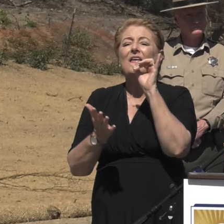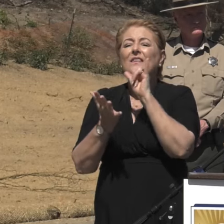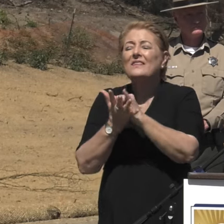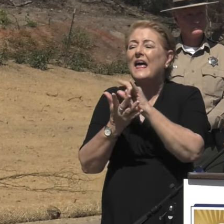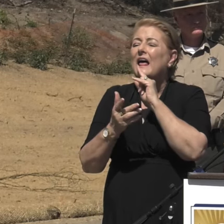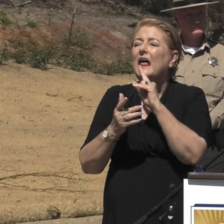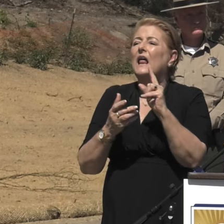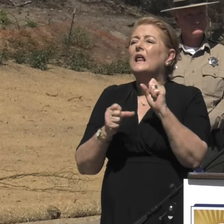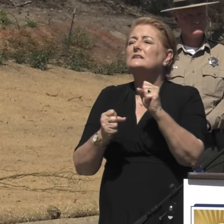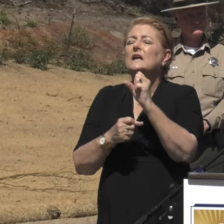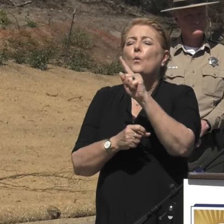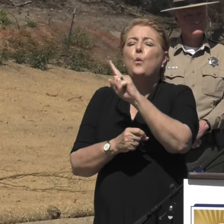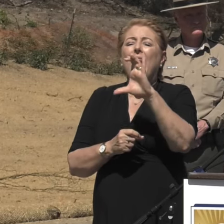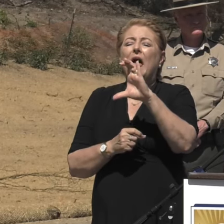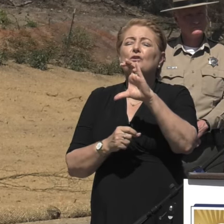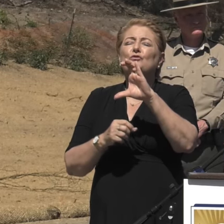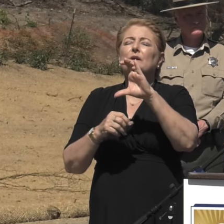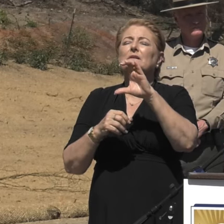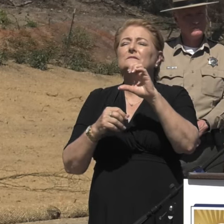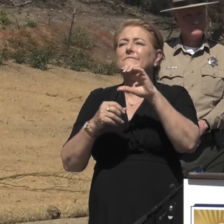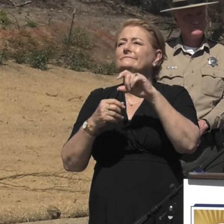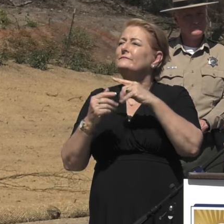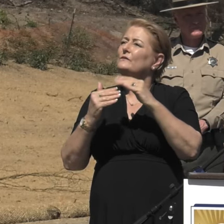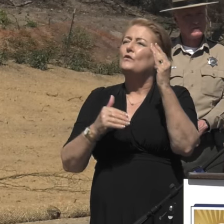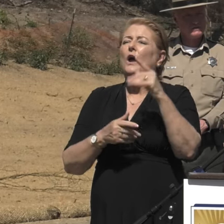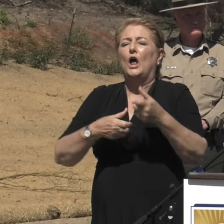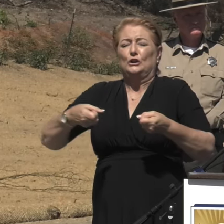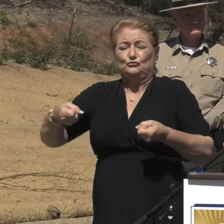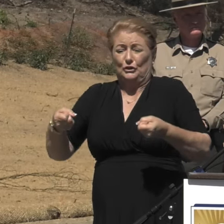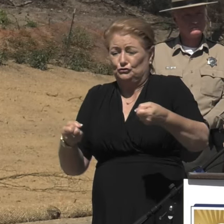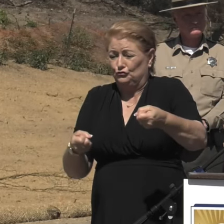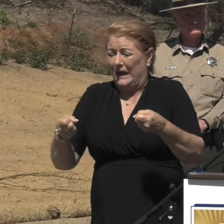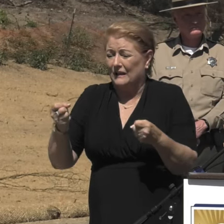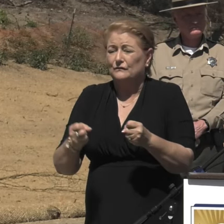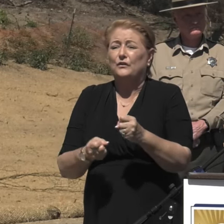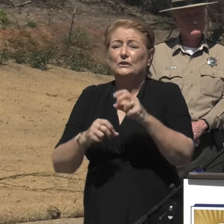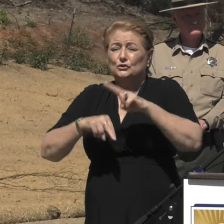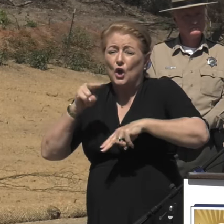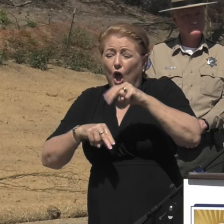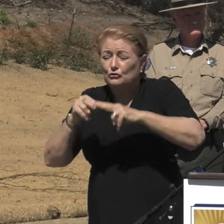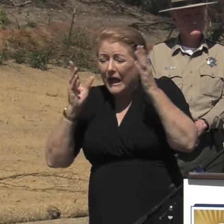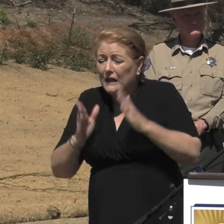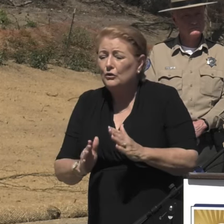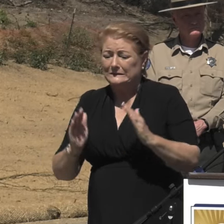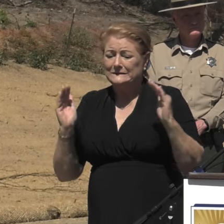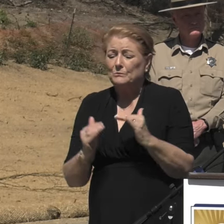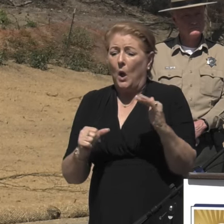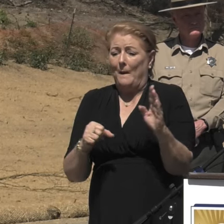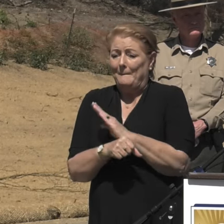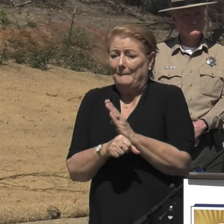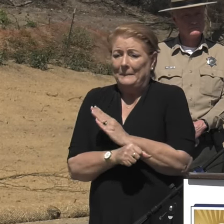hundreds of private contractors, truck drivers, small businesses who come together to